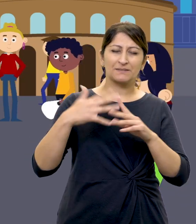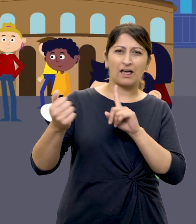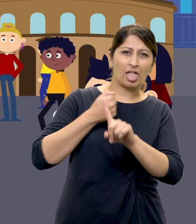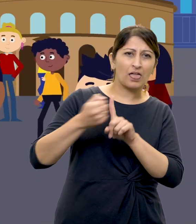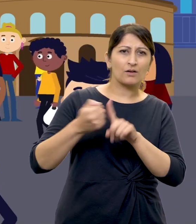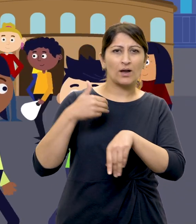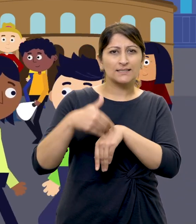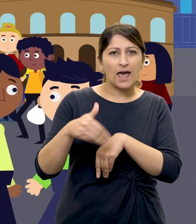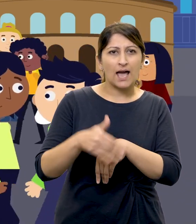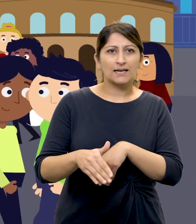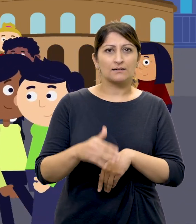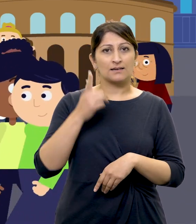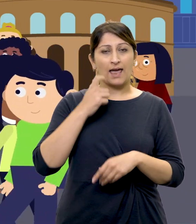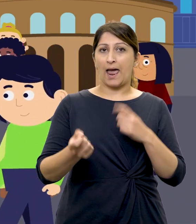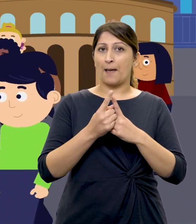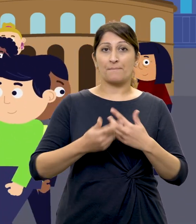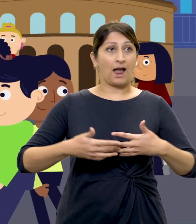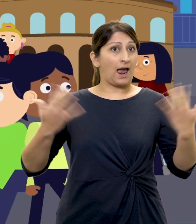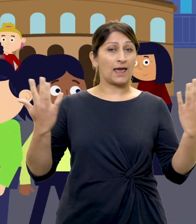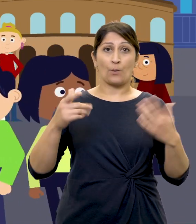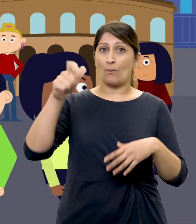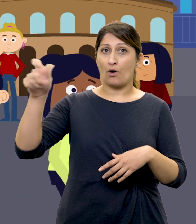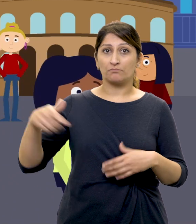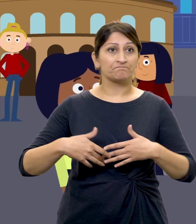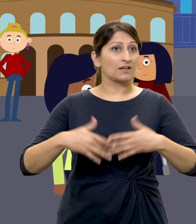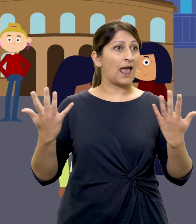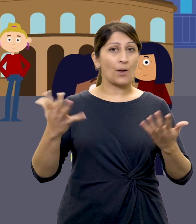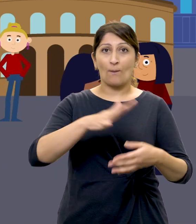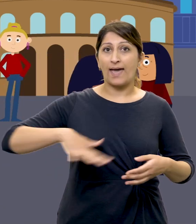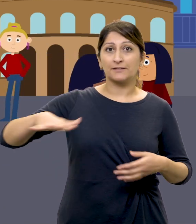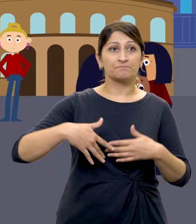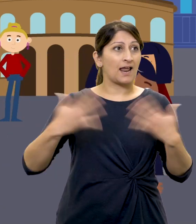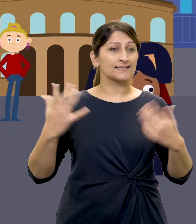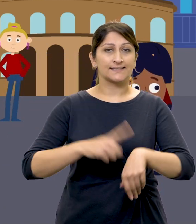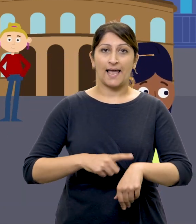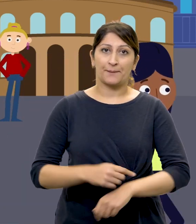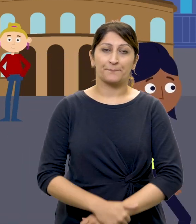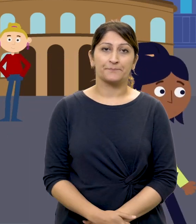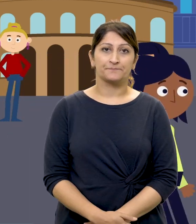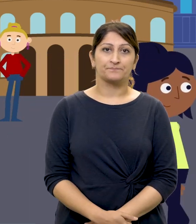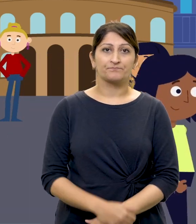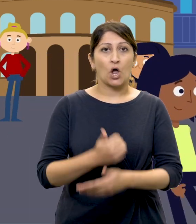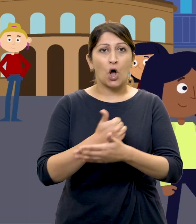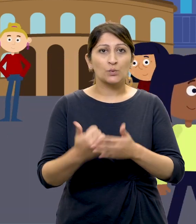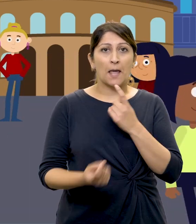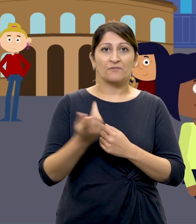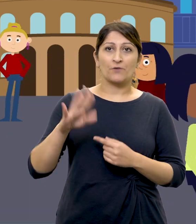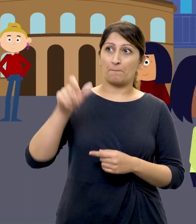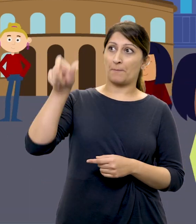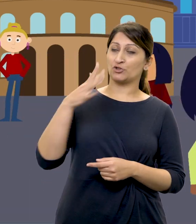from abuse or neglect. It can happen to anyone, anywhere, anytime. It isn't always caused by a